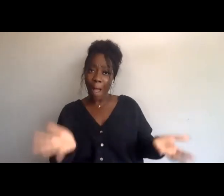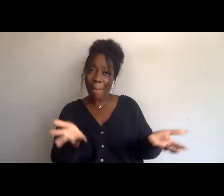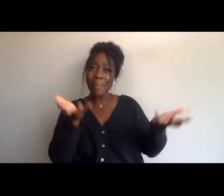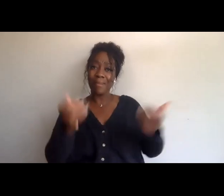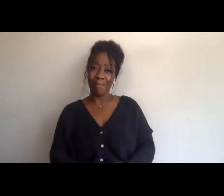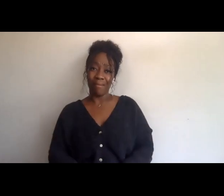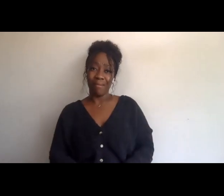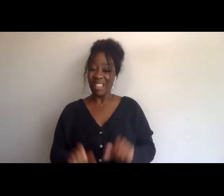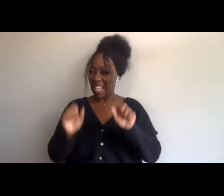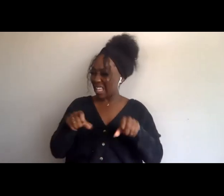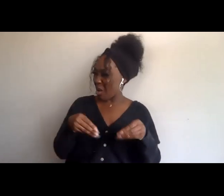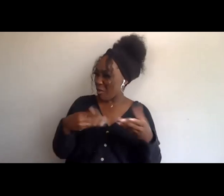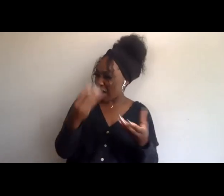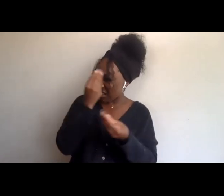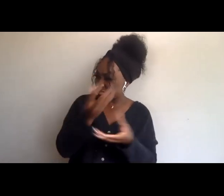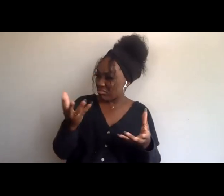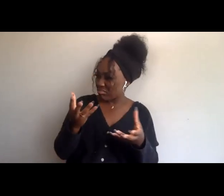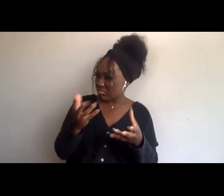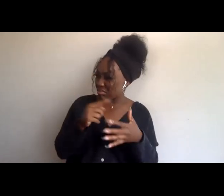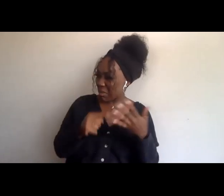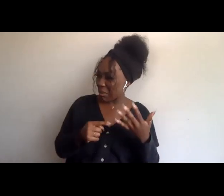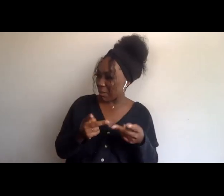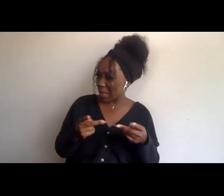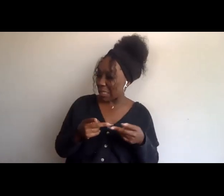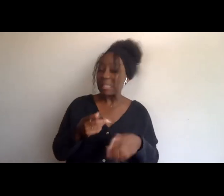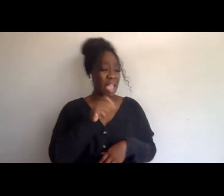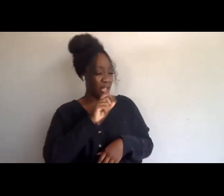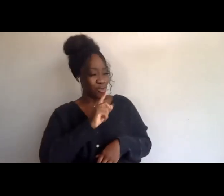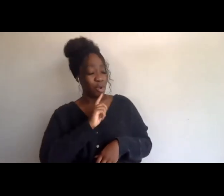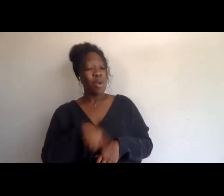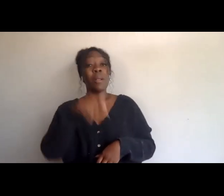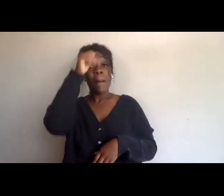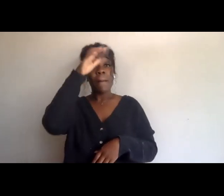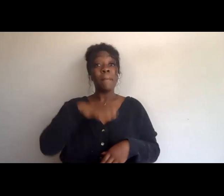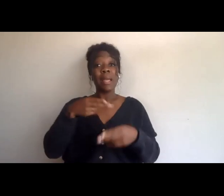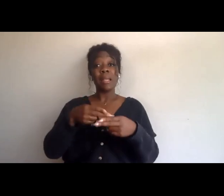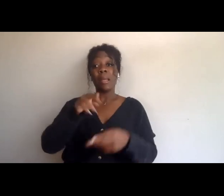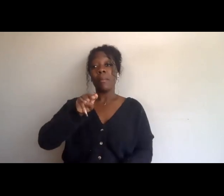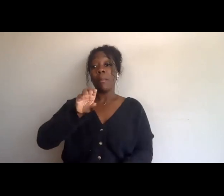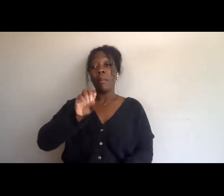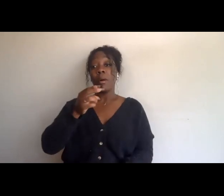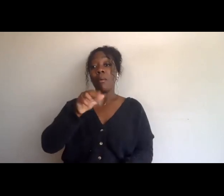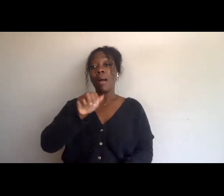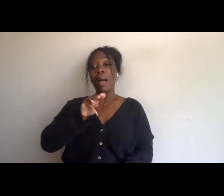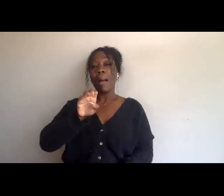Okay, there's a man named Mohammed El-Kurd, which is like a Palestinian activists,